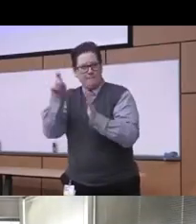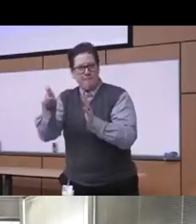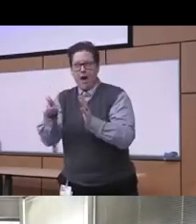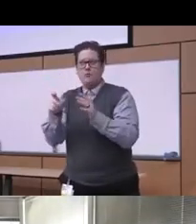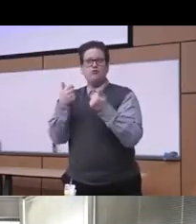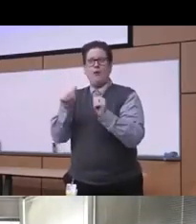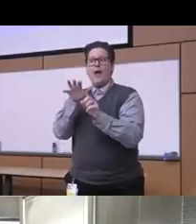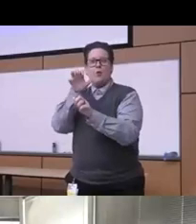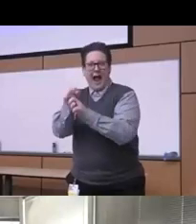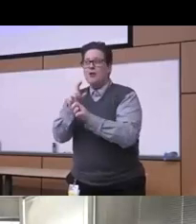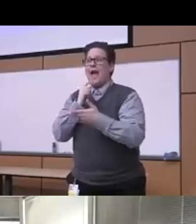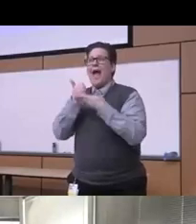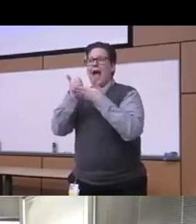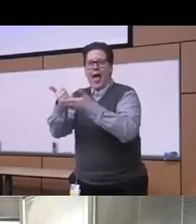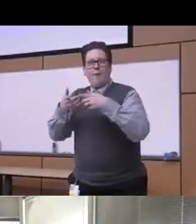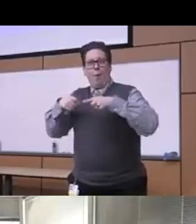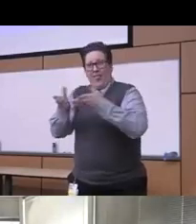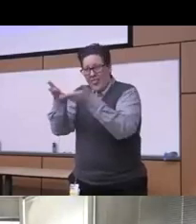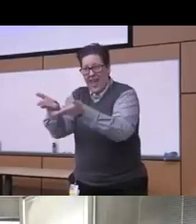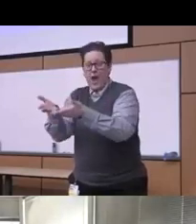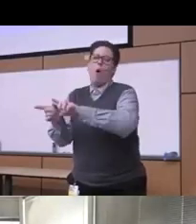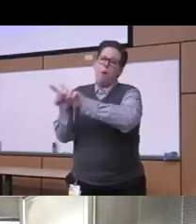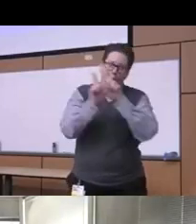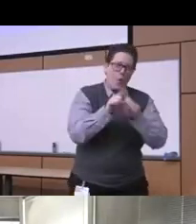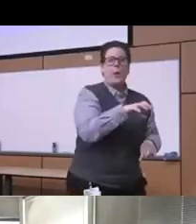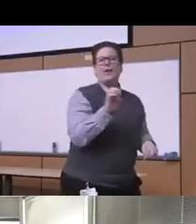justice system as well as acute care settings and as mentioned the emergency department